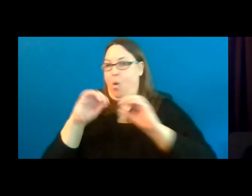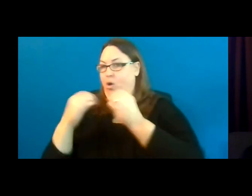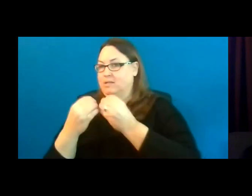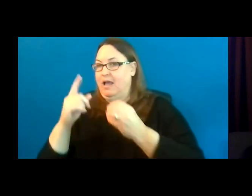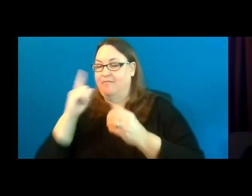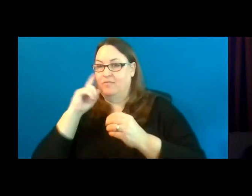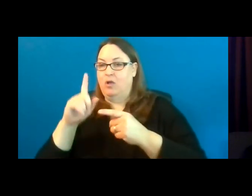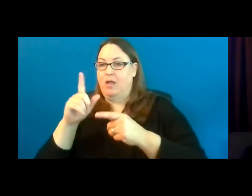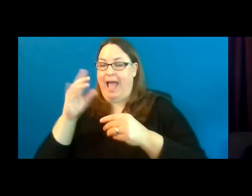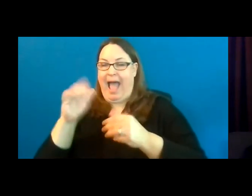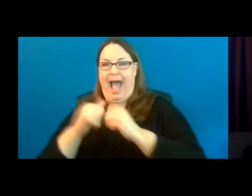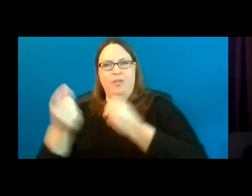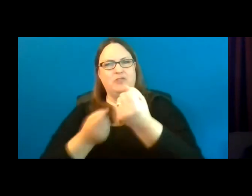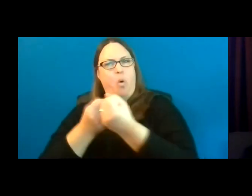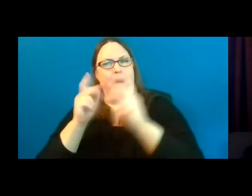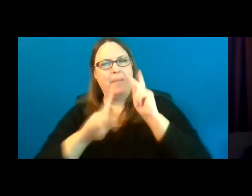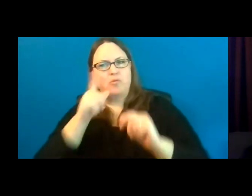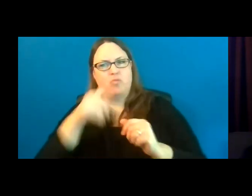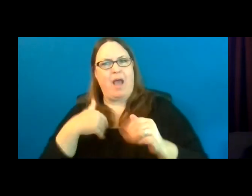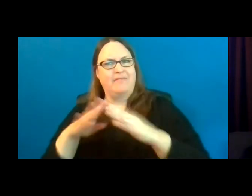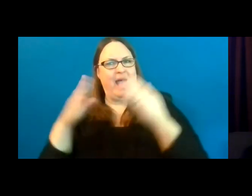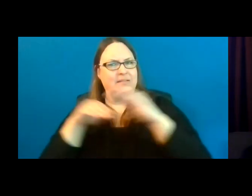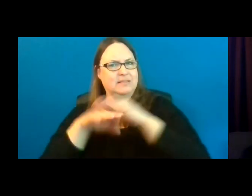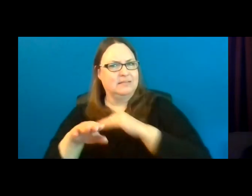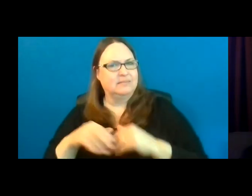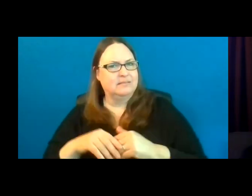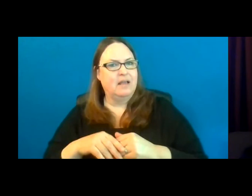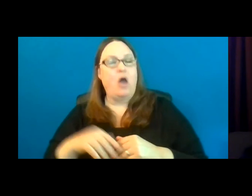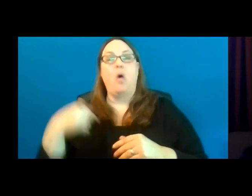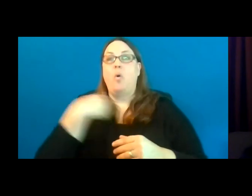To do this we give credit to those applications that have had their project reviewed by someone